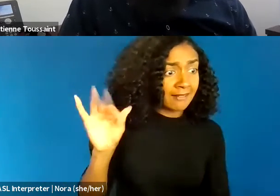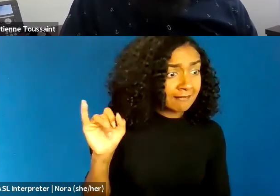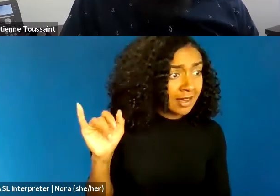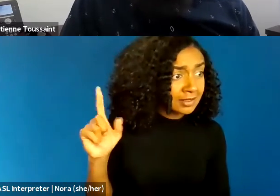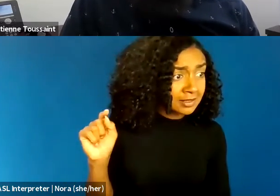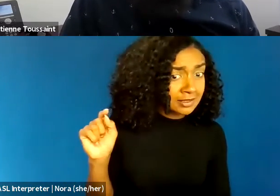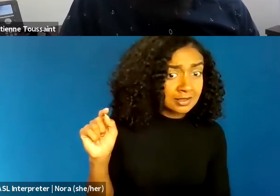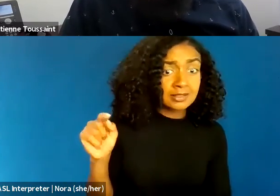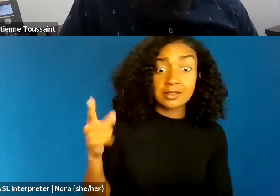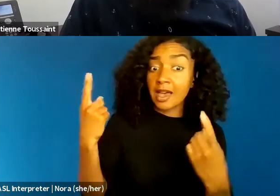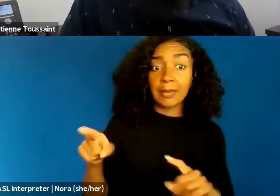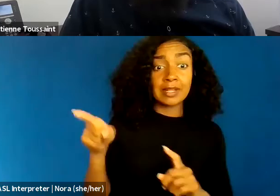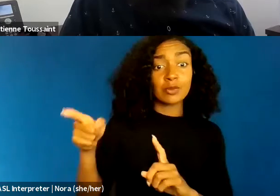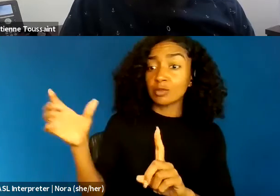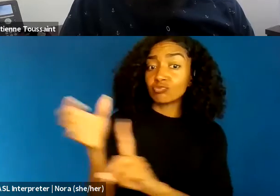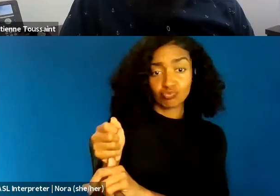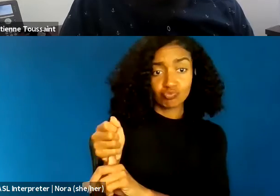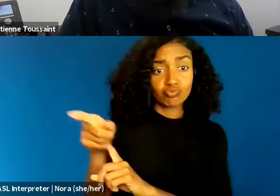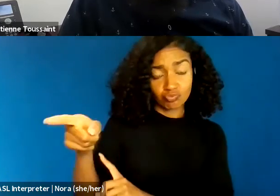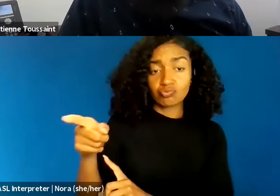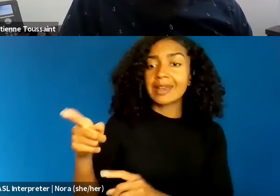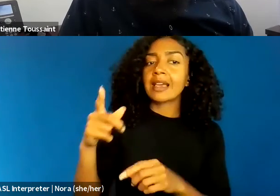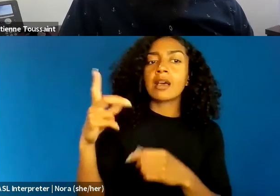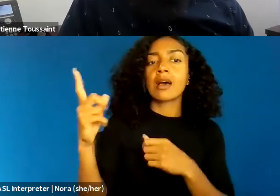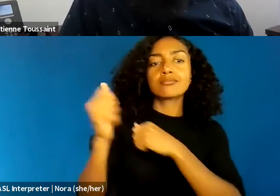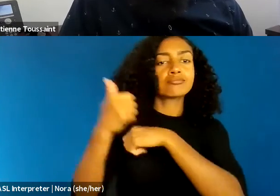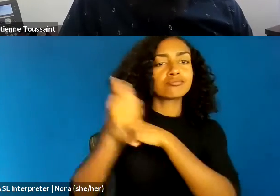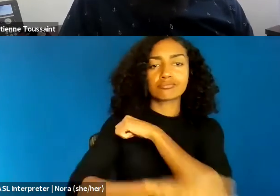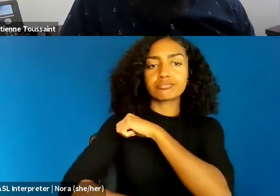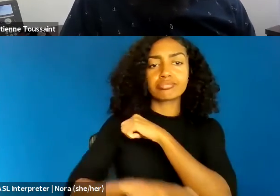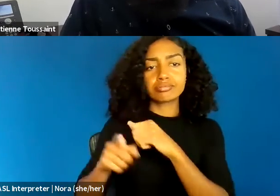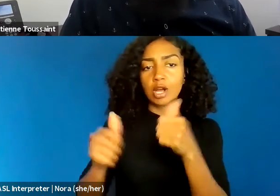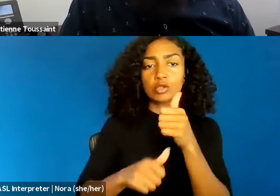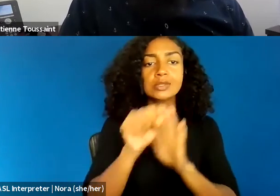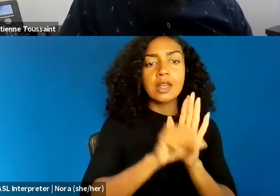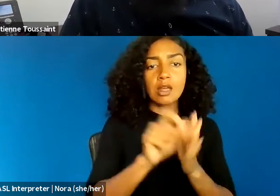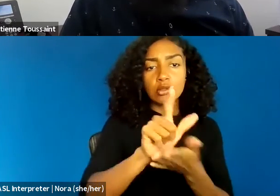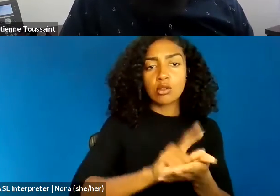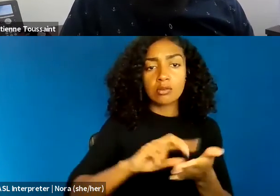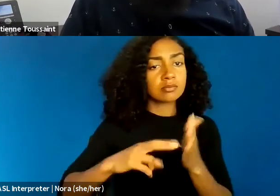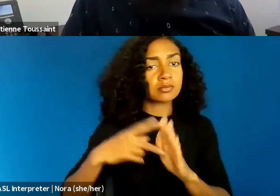and convicted under a state law that made it a crime to address any offensive, derisive or annoying word